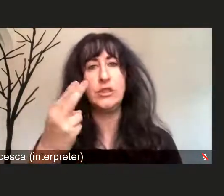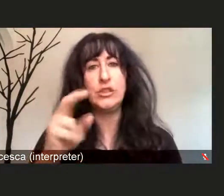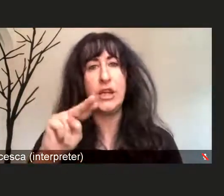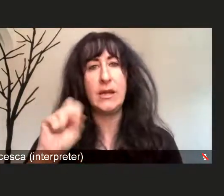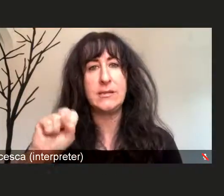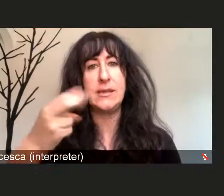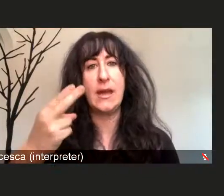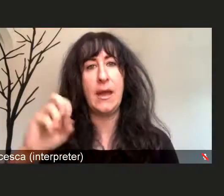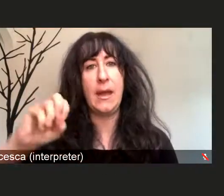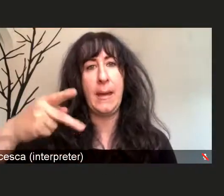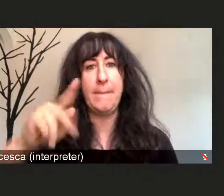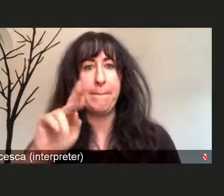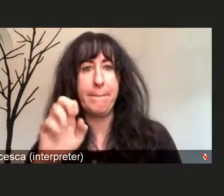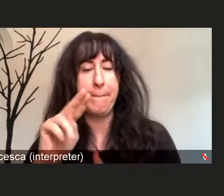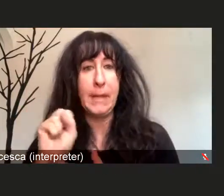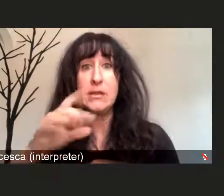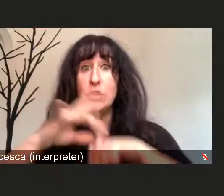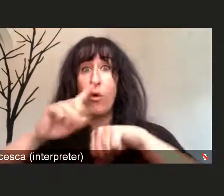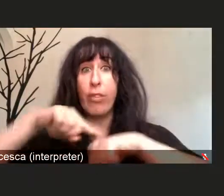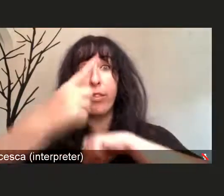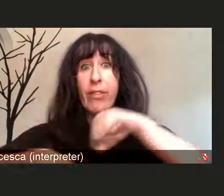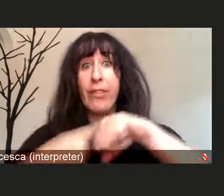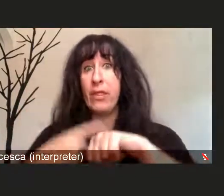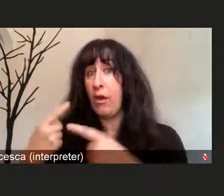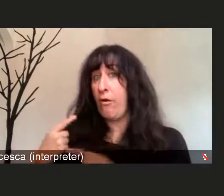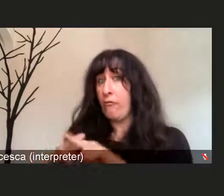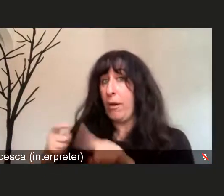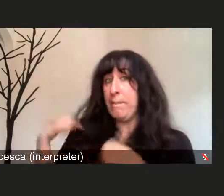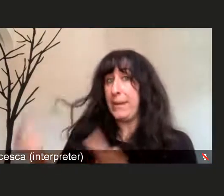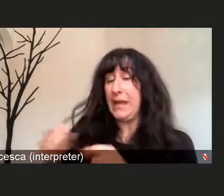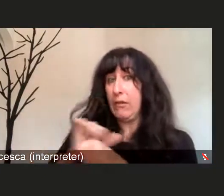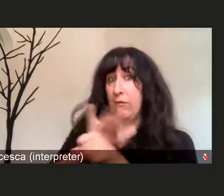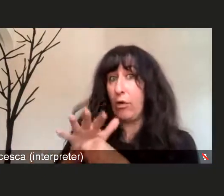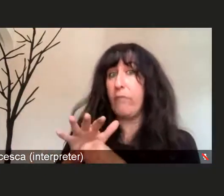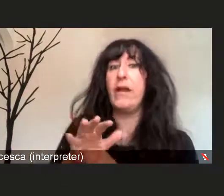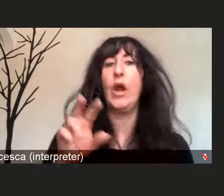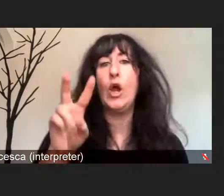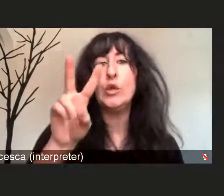there have been 203 million cases of COVID-19 reported